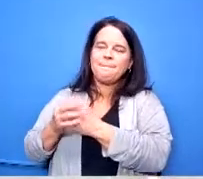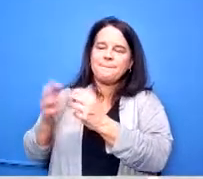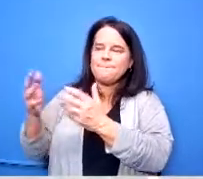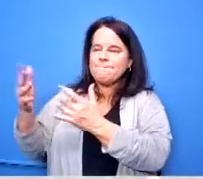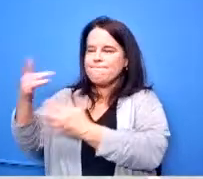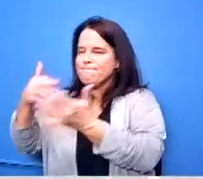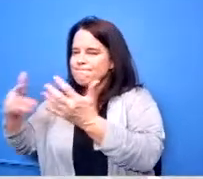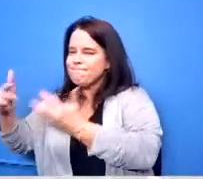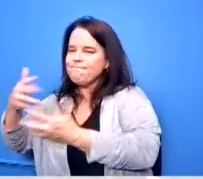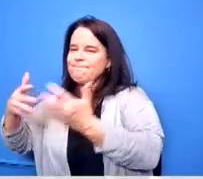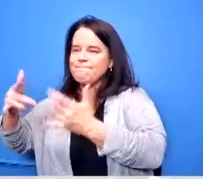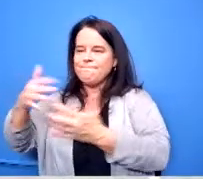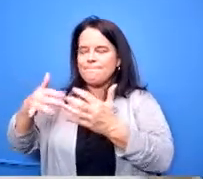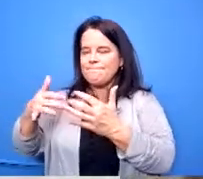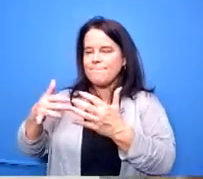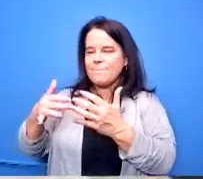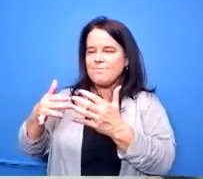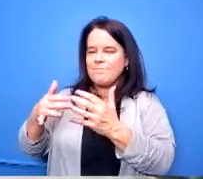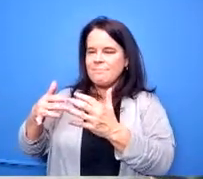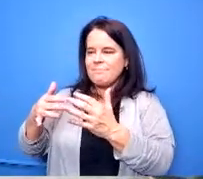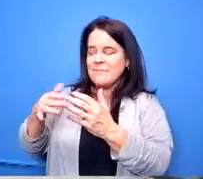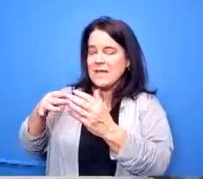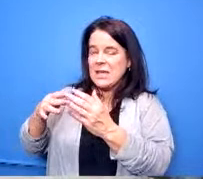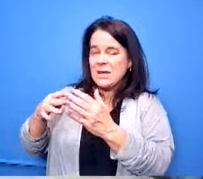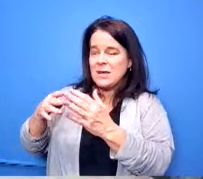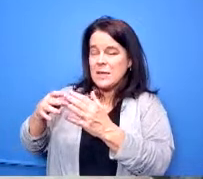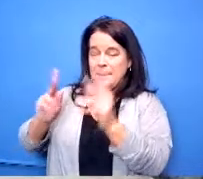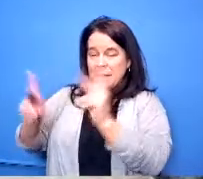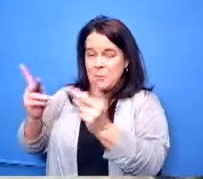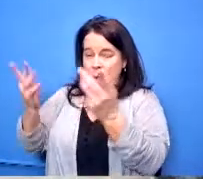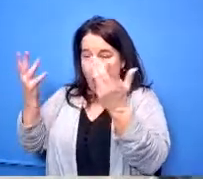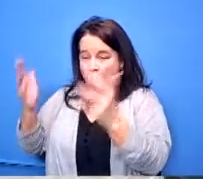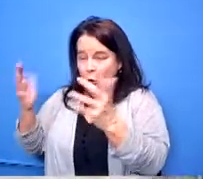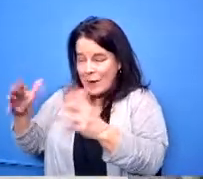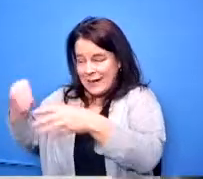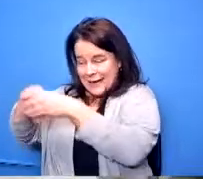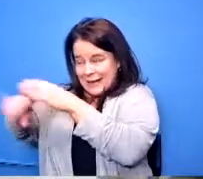the teacher education program at wright state our kids to go on campus for a full day and work with